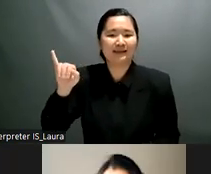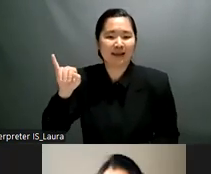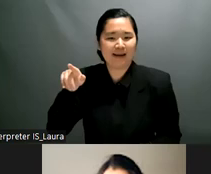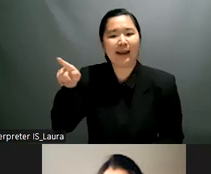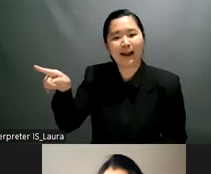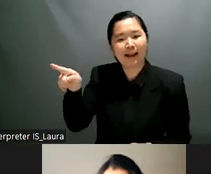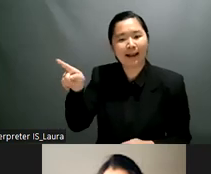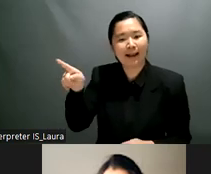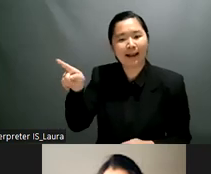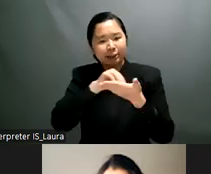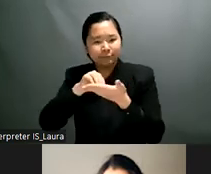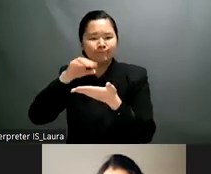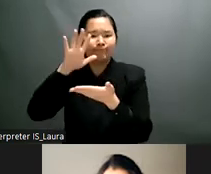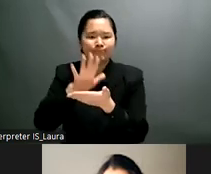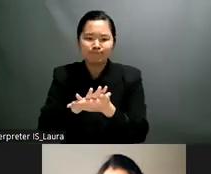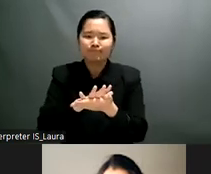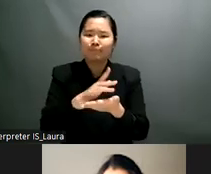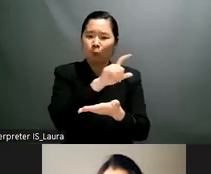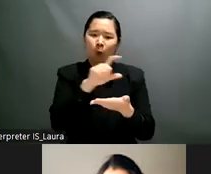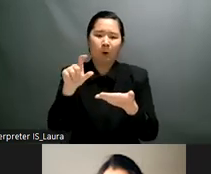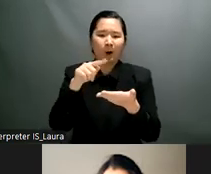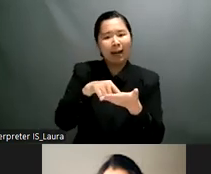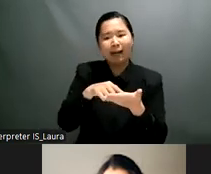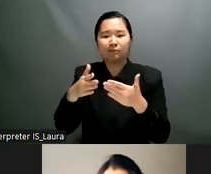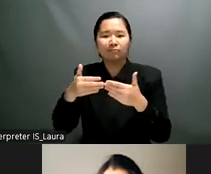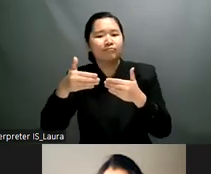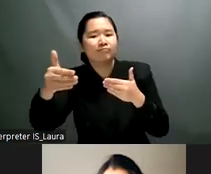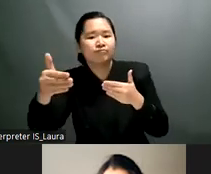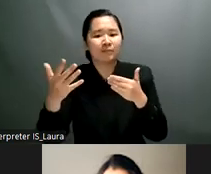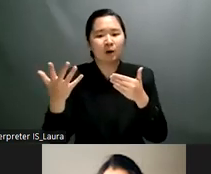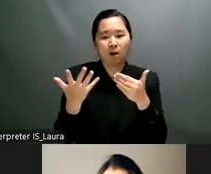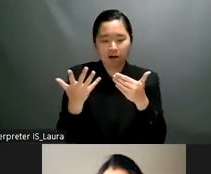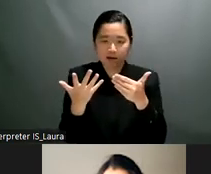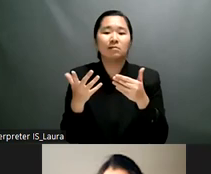the african disability forum a member of the international disability alliance which is an